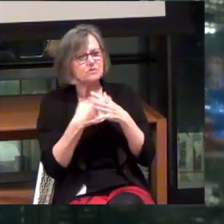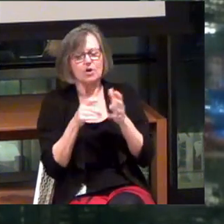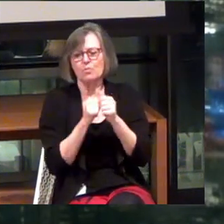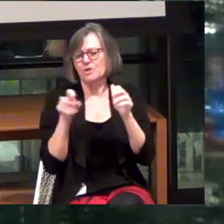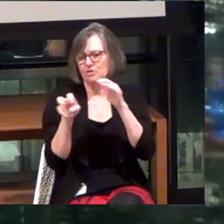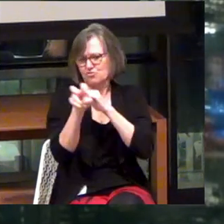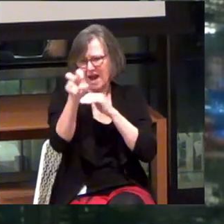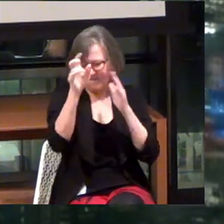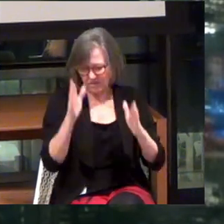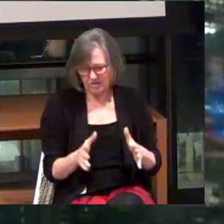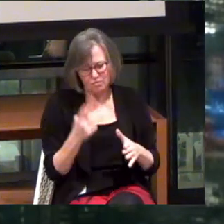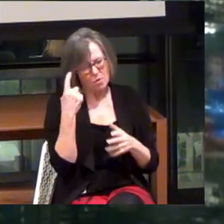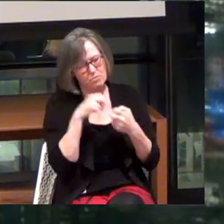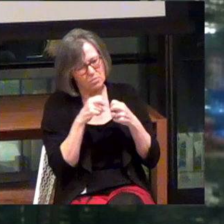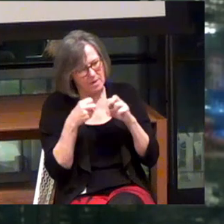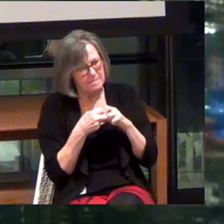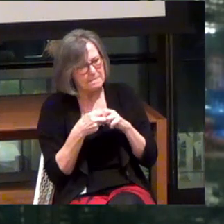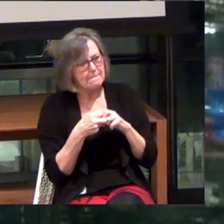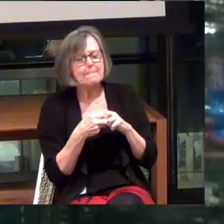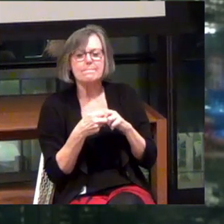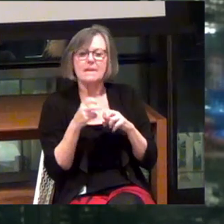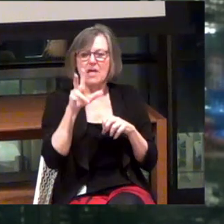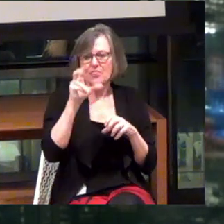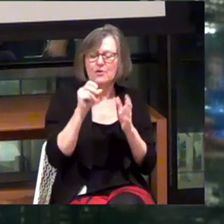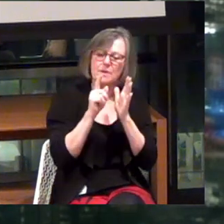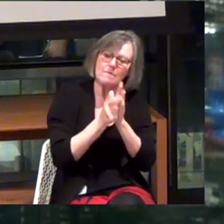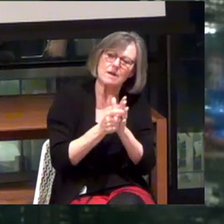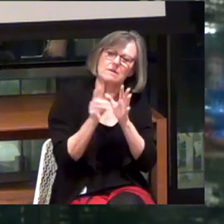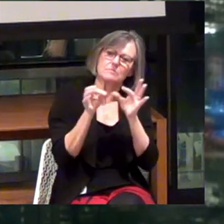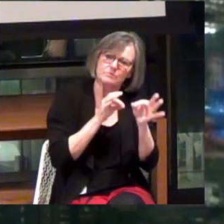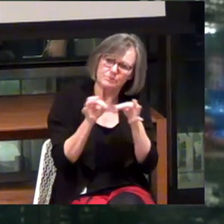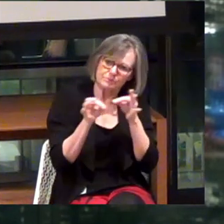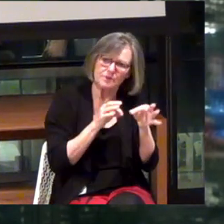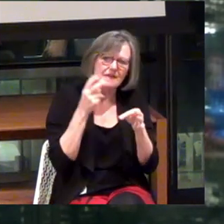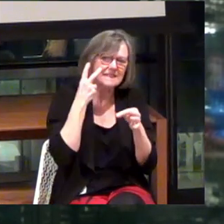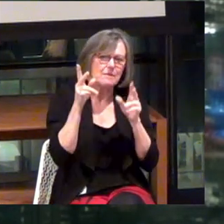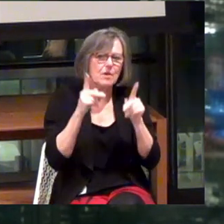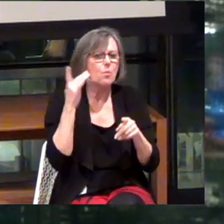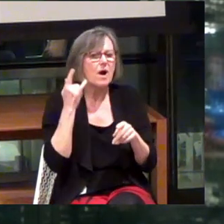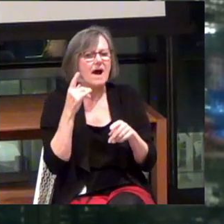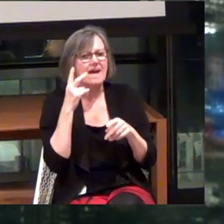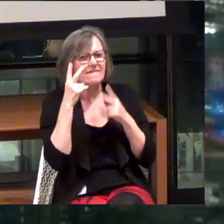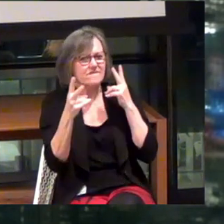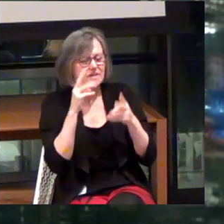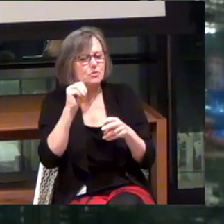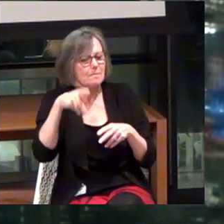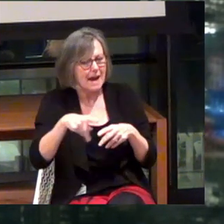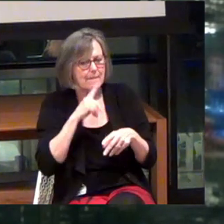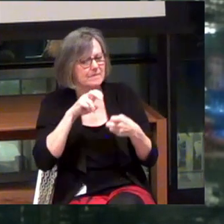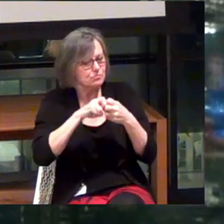There was one problem. I had to spend 30 minutes telling a sighted person why a visual map is a problem.